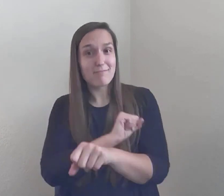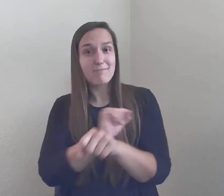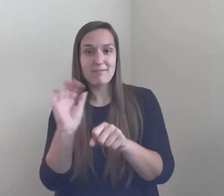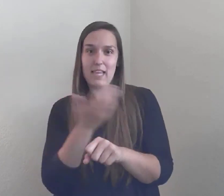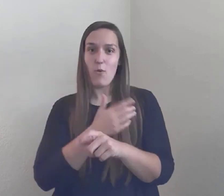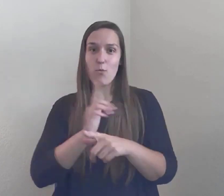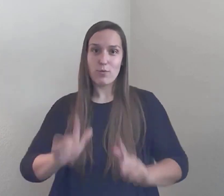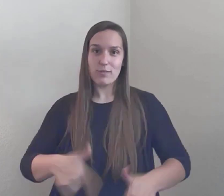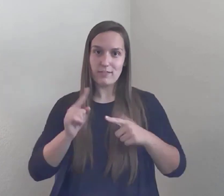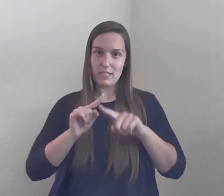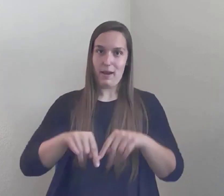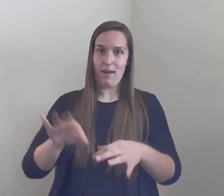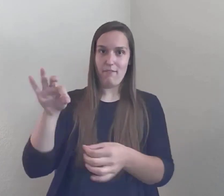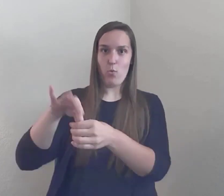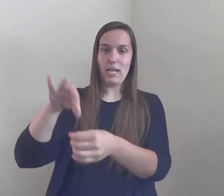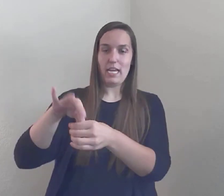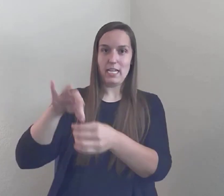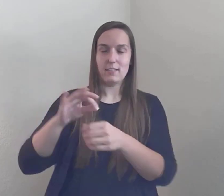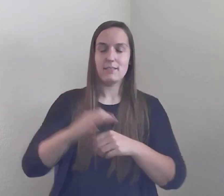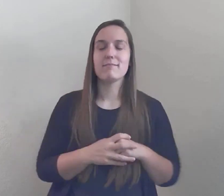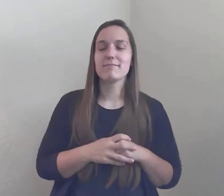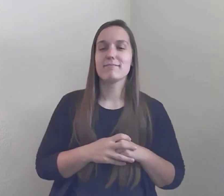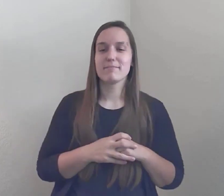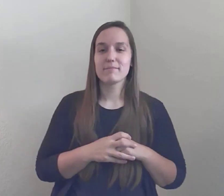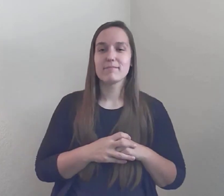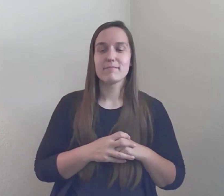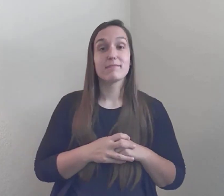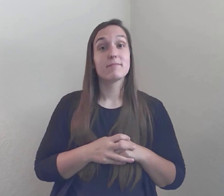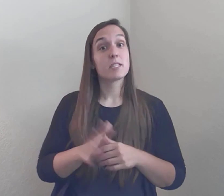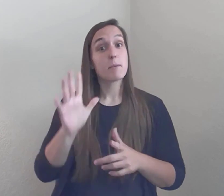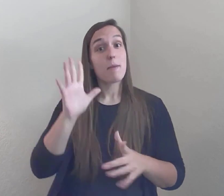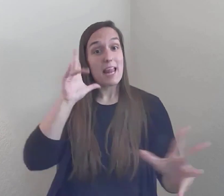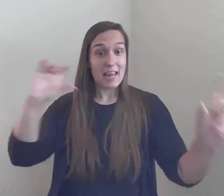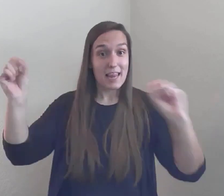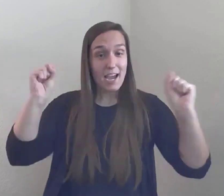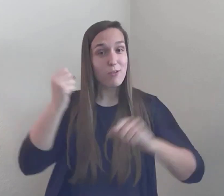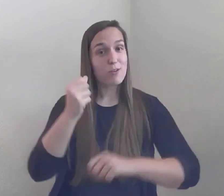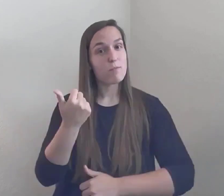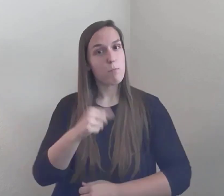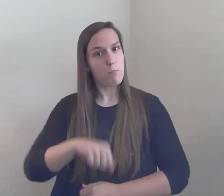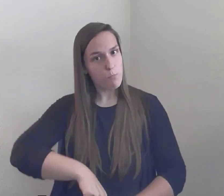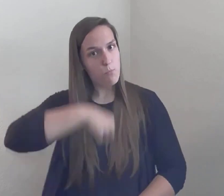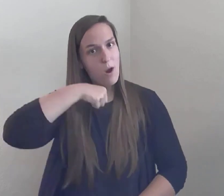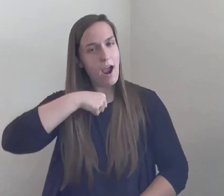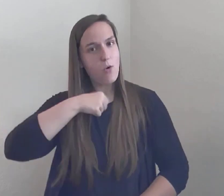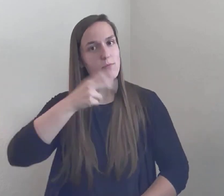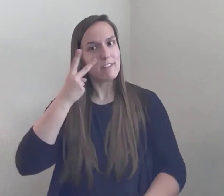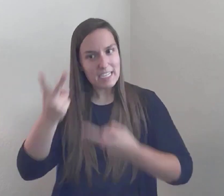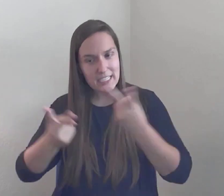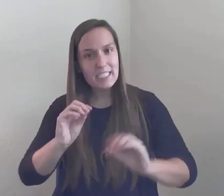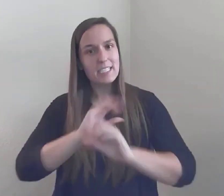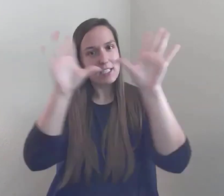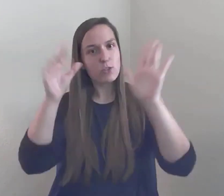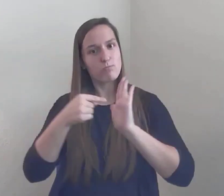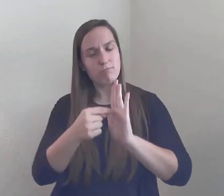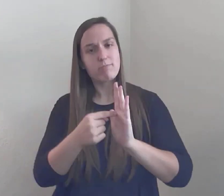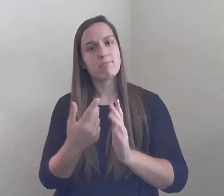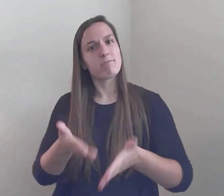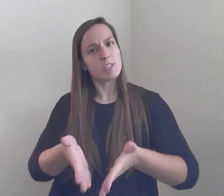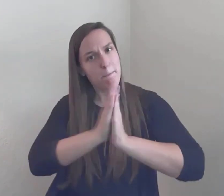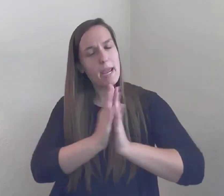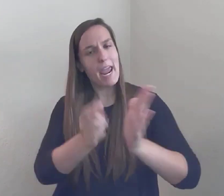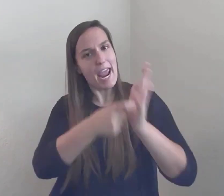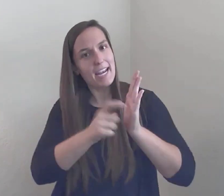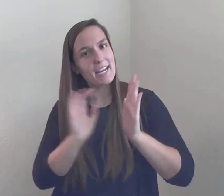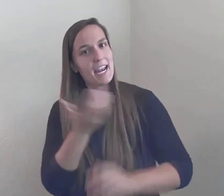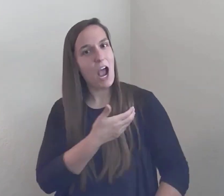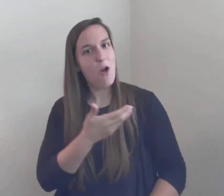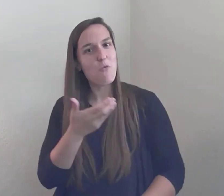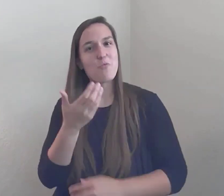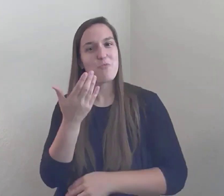To be loud and proud and continue to vagally protect our rights... And while you're at it, Free Our People!!... Thank you...